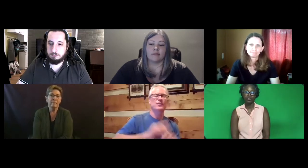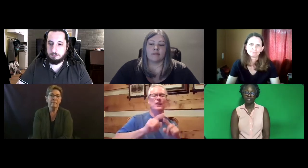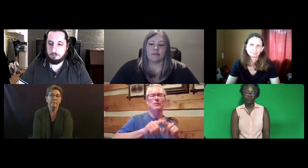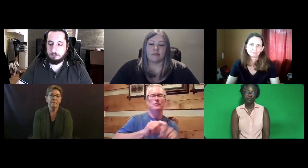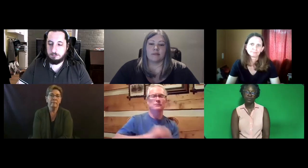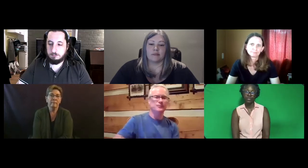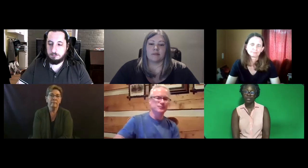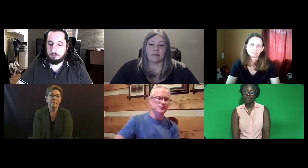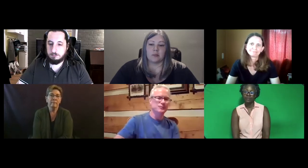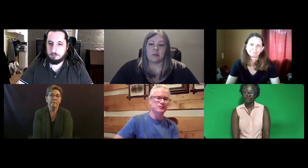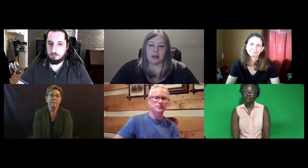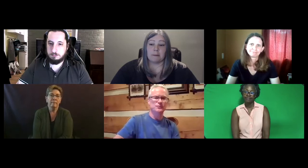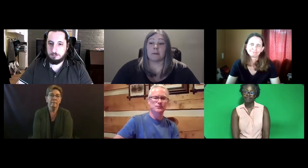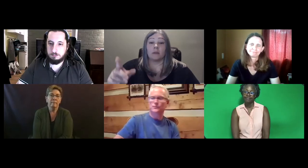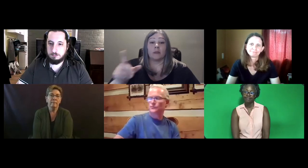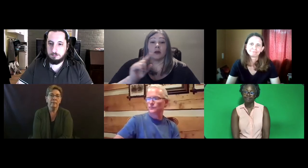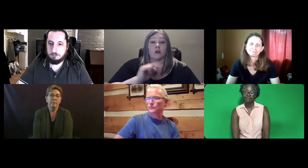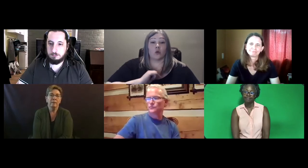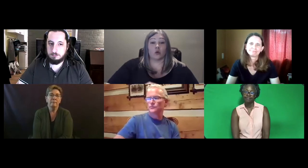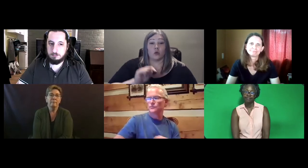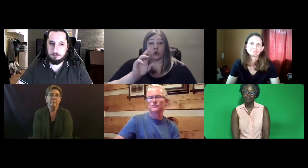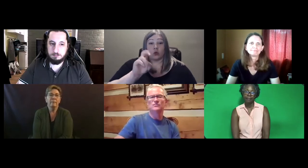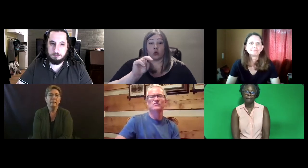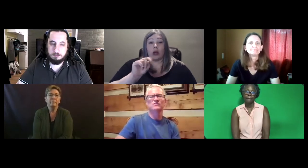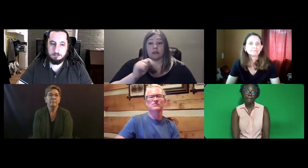That's our charge.